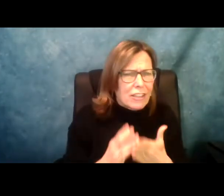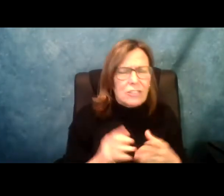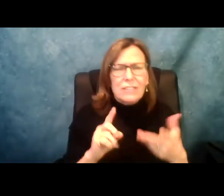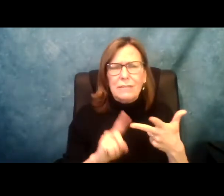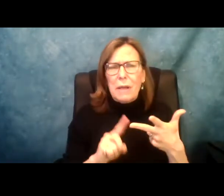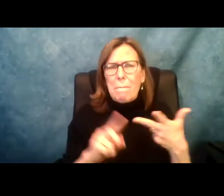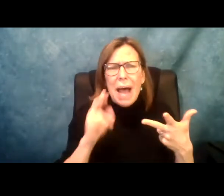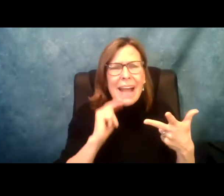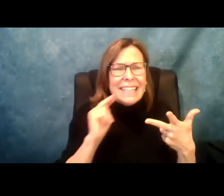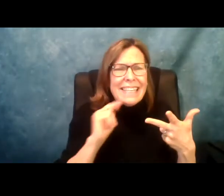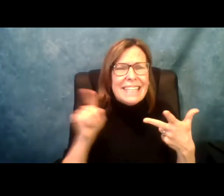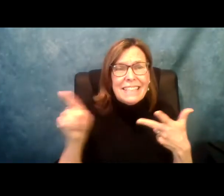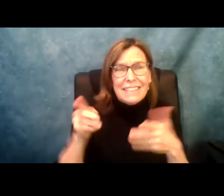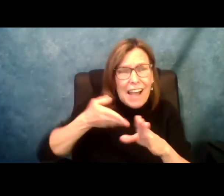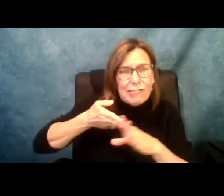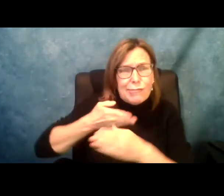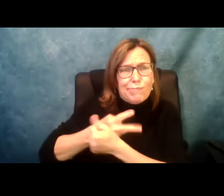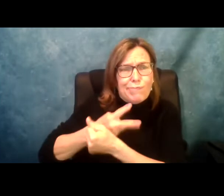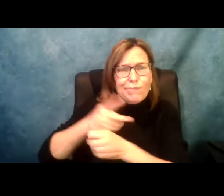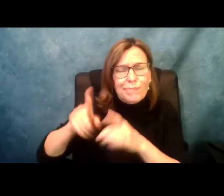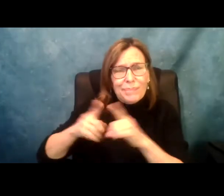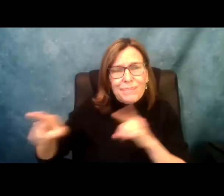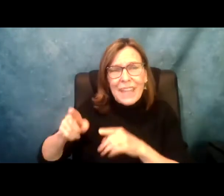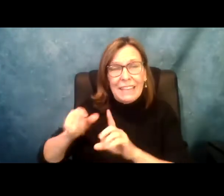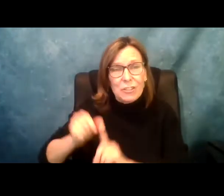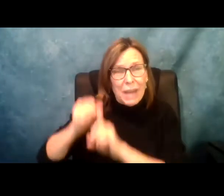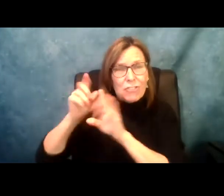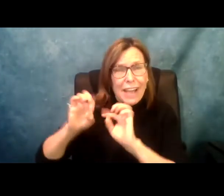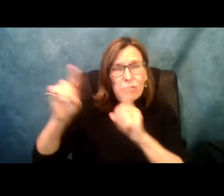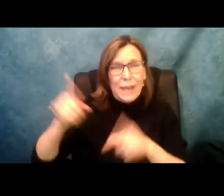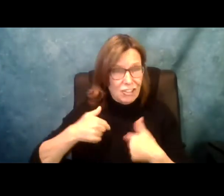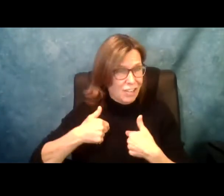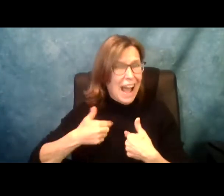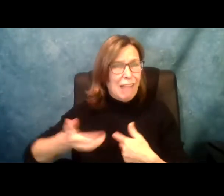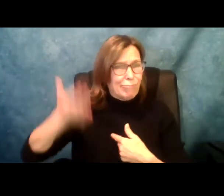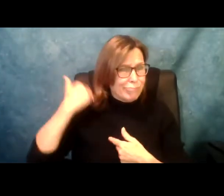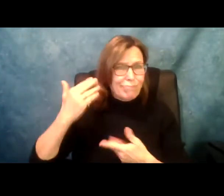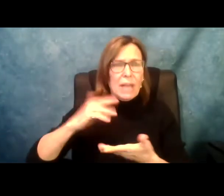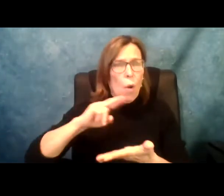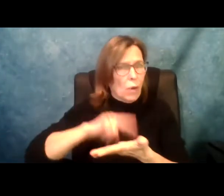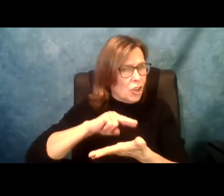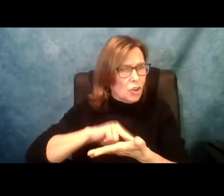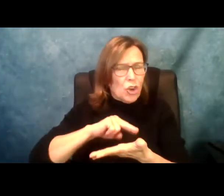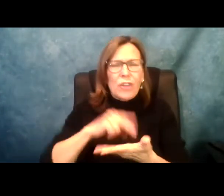serve the DD community. So I' m very involved. My sister is a speech pathologist. My niece has a master's degree in